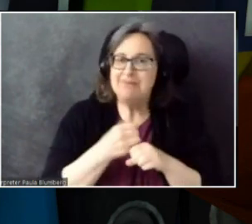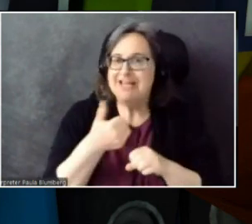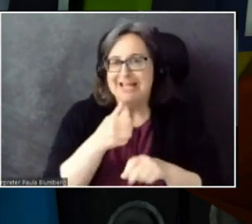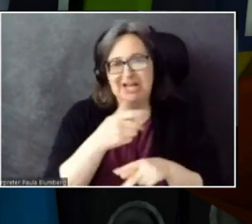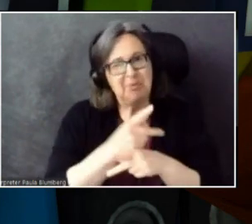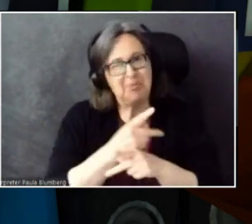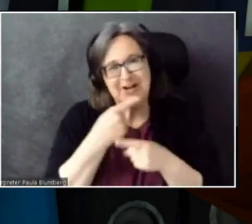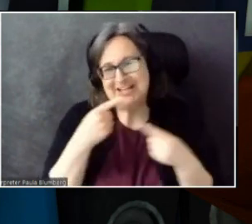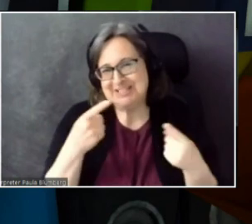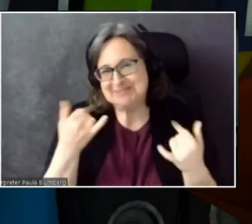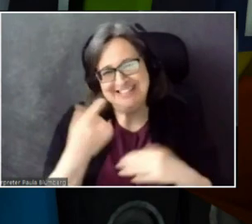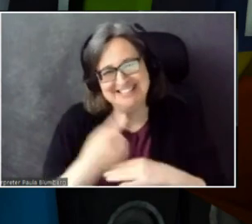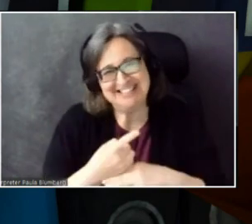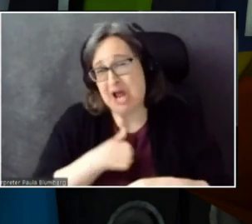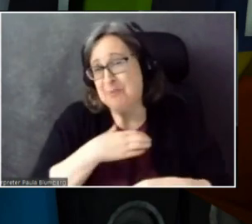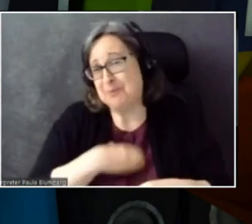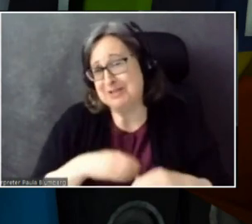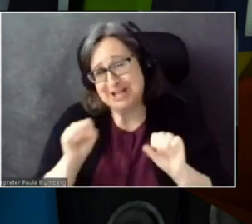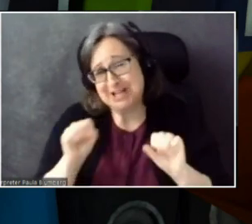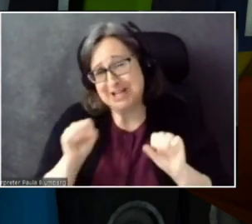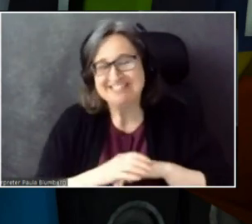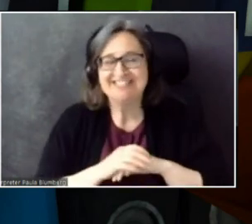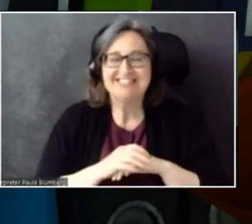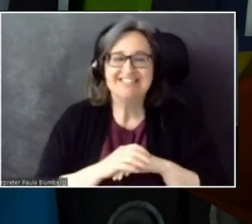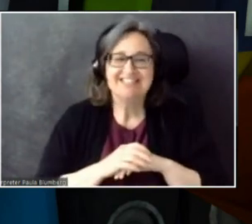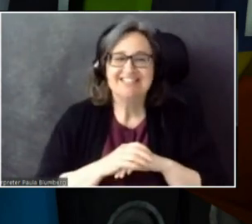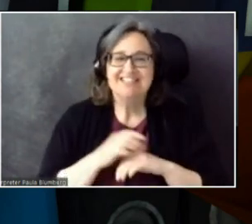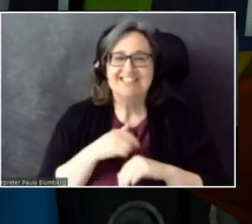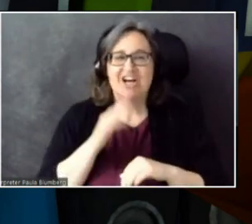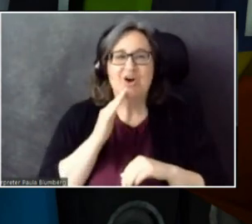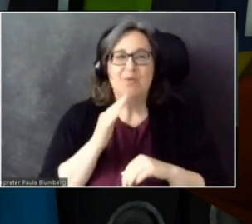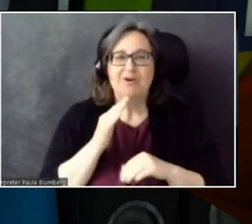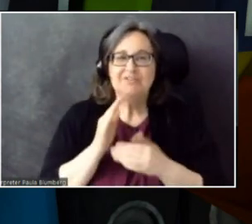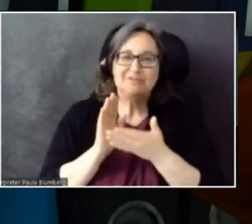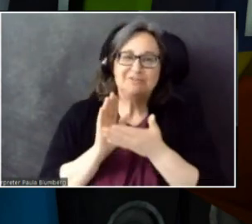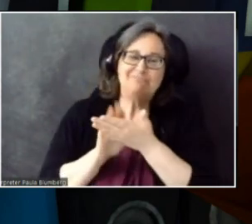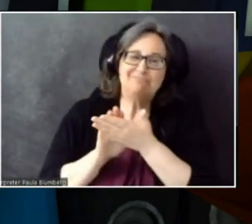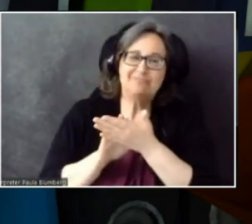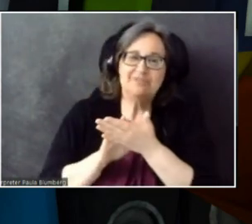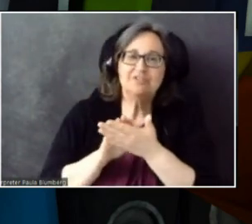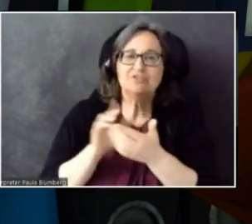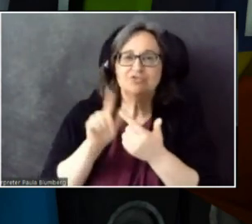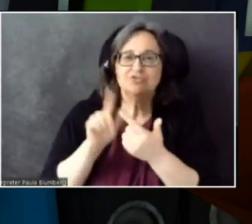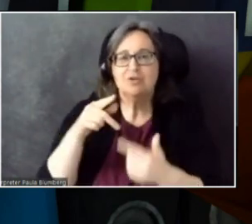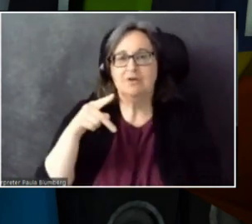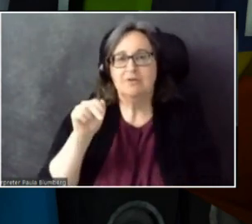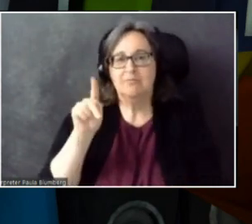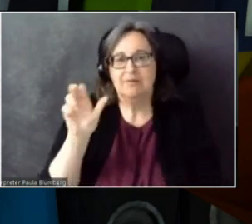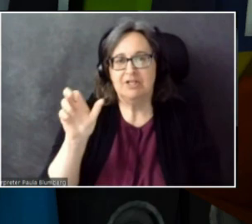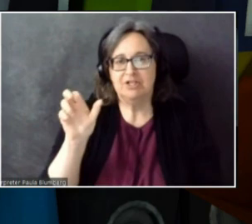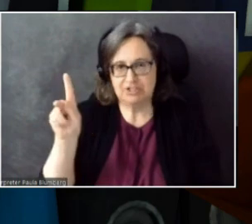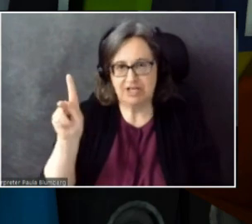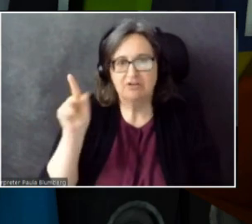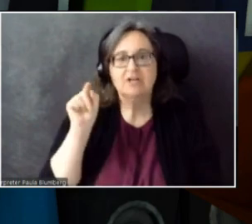Wish I could. I'm gonna give a shout out back to Patrick. Patrick is actually my husband.